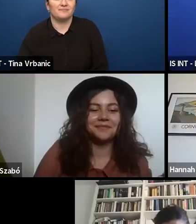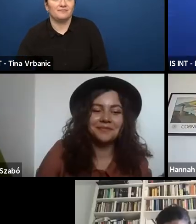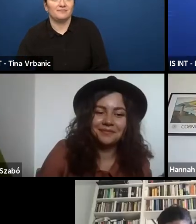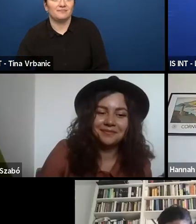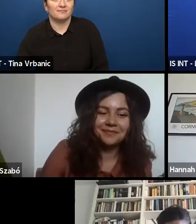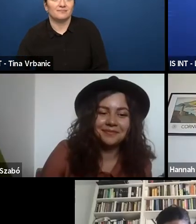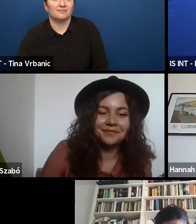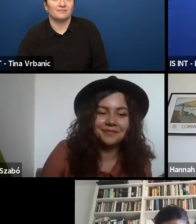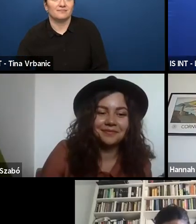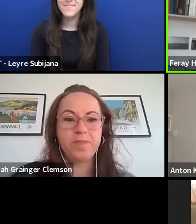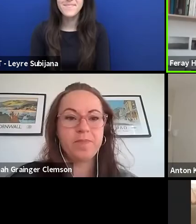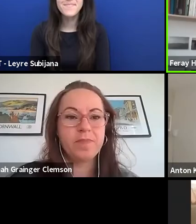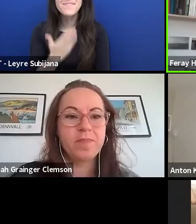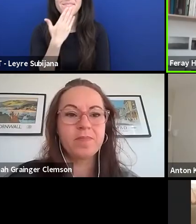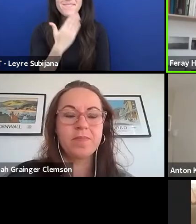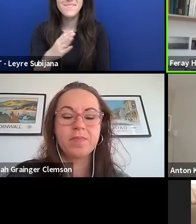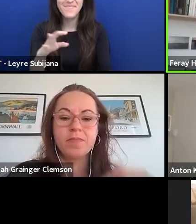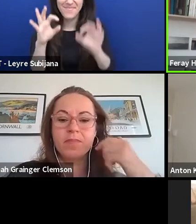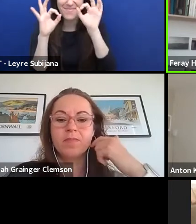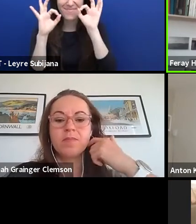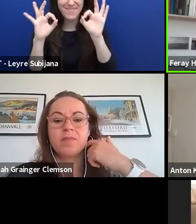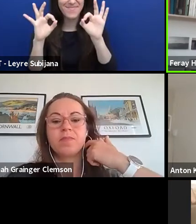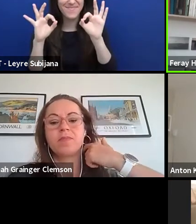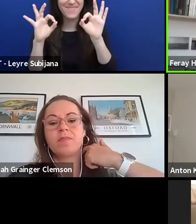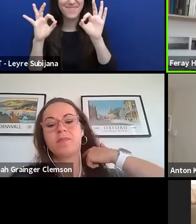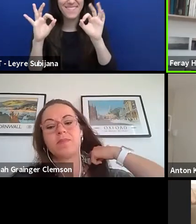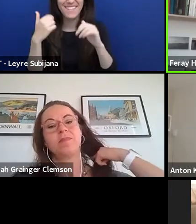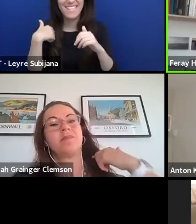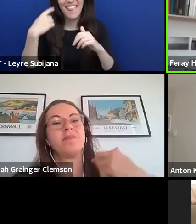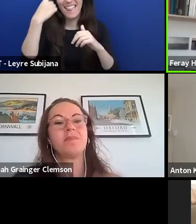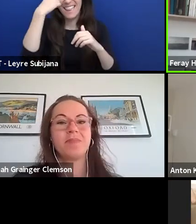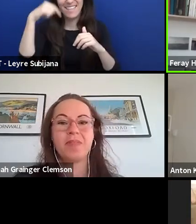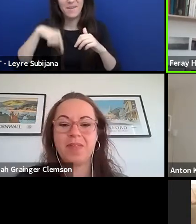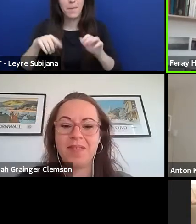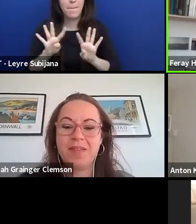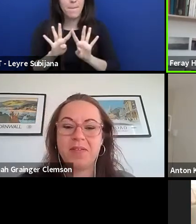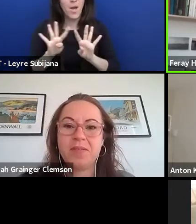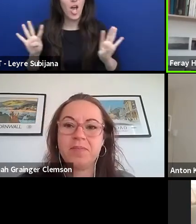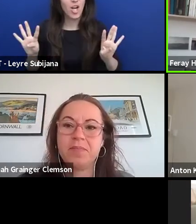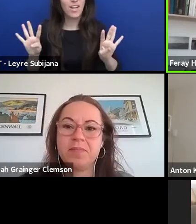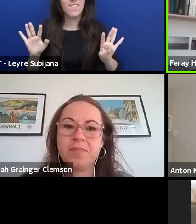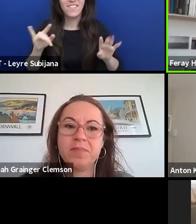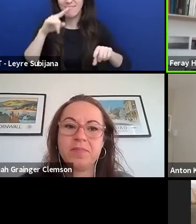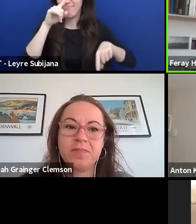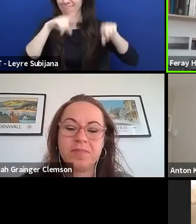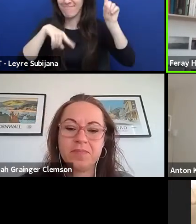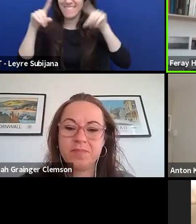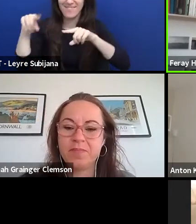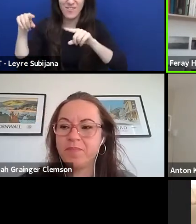And so, I think we have, in this panel, very different perspectives also on this topic